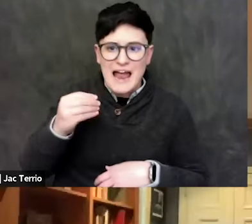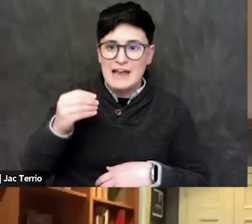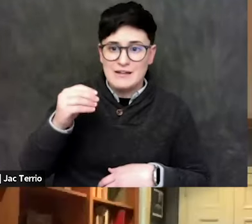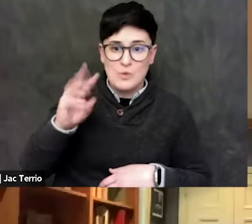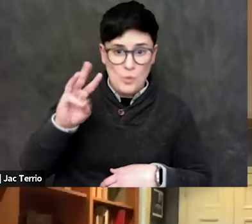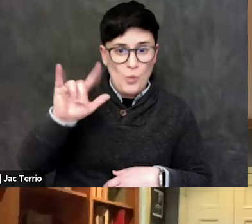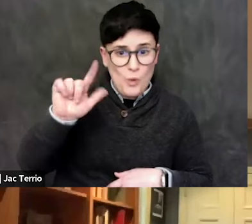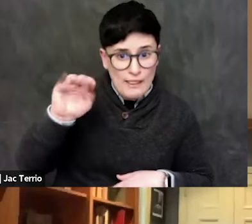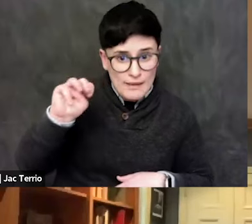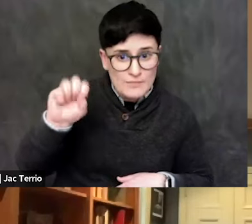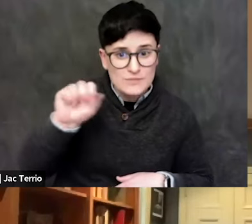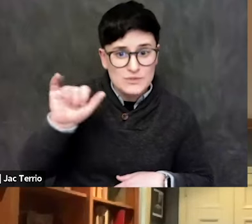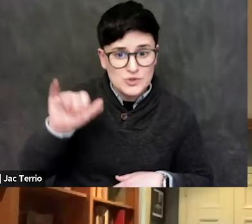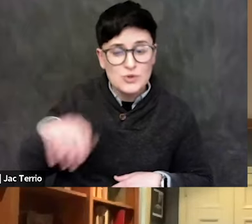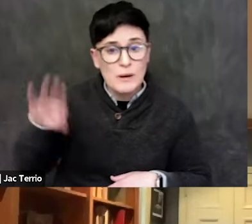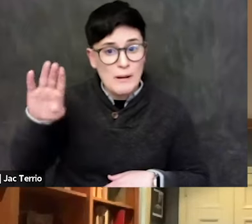I mean, Bard has had a lot of programs.